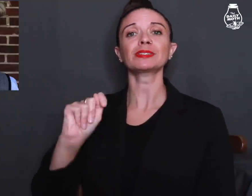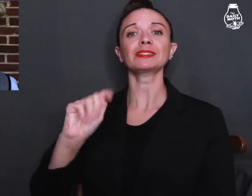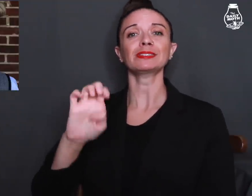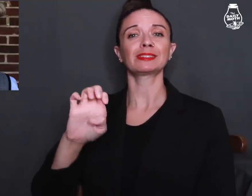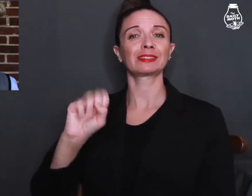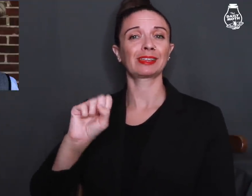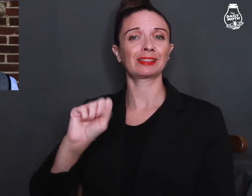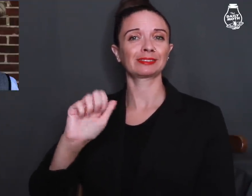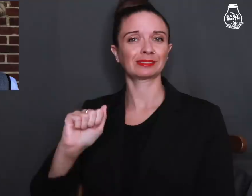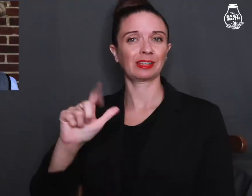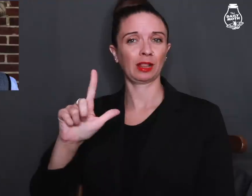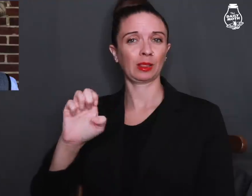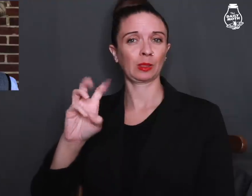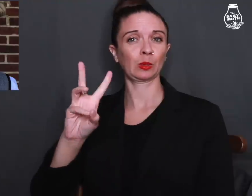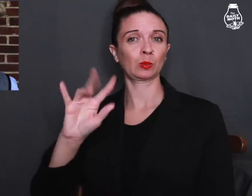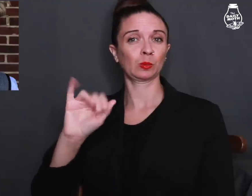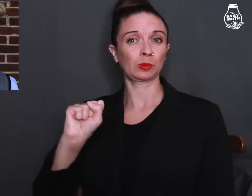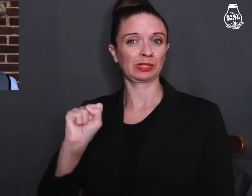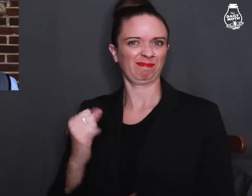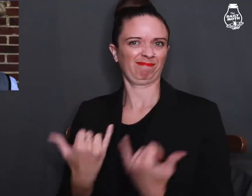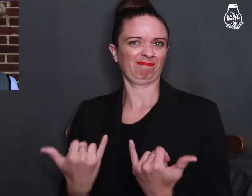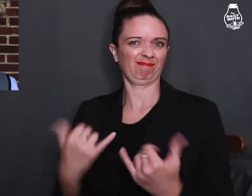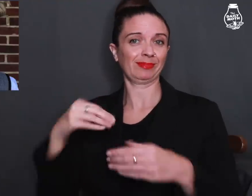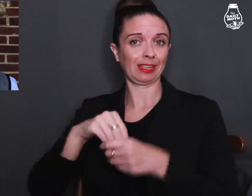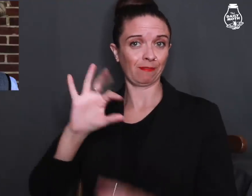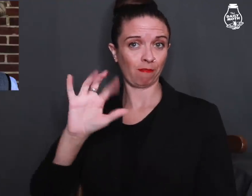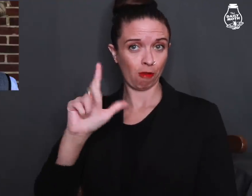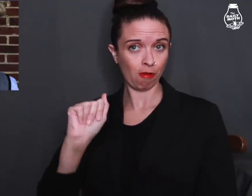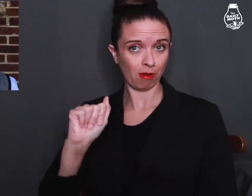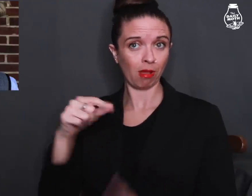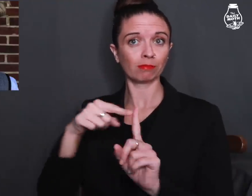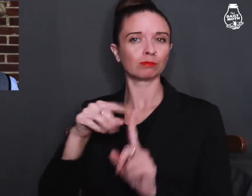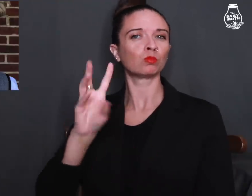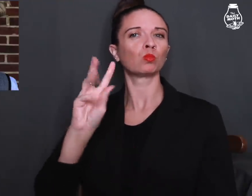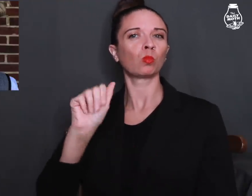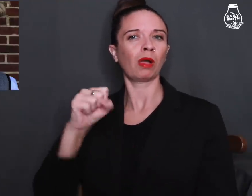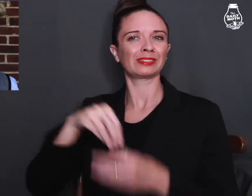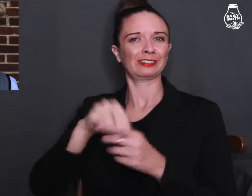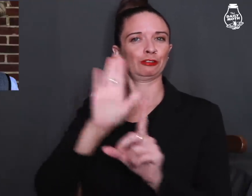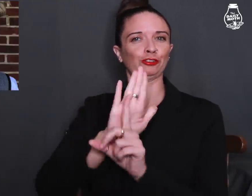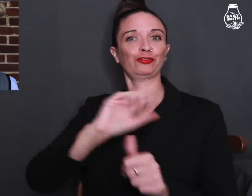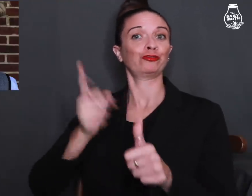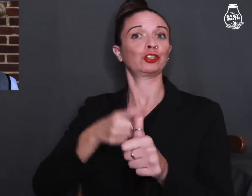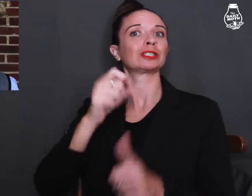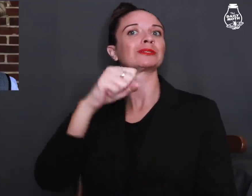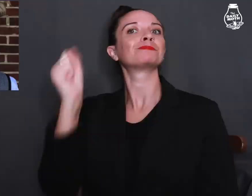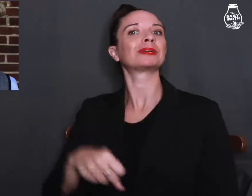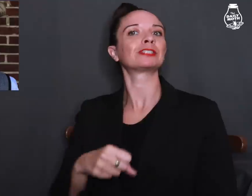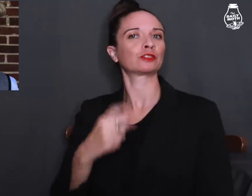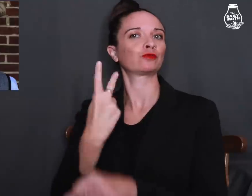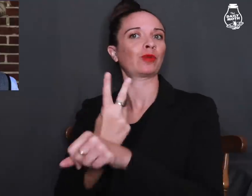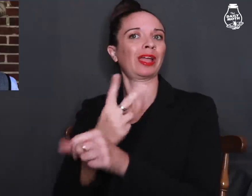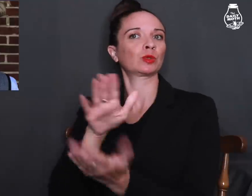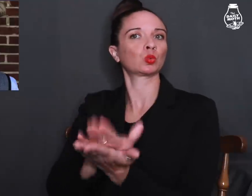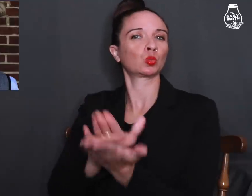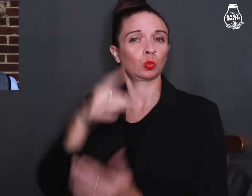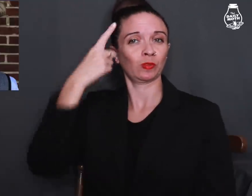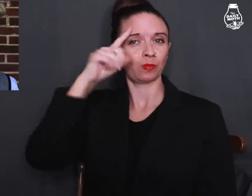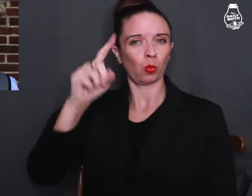Tessa Lewis, currently in Florida, was in her first semester of graduate school for